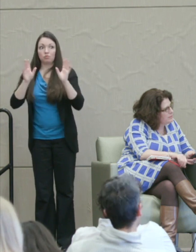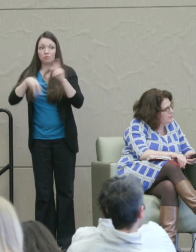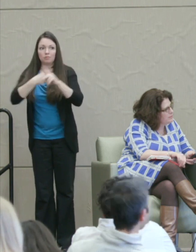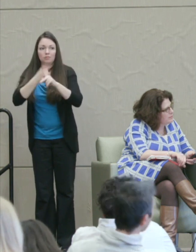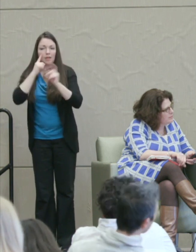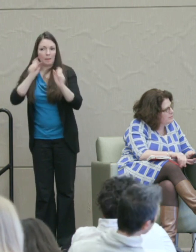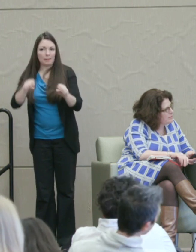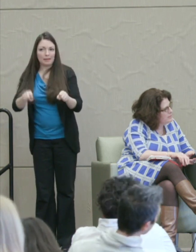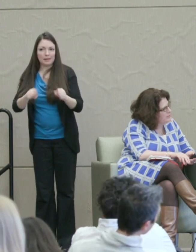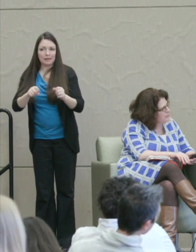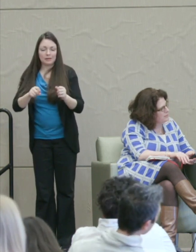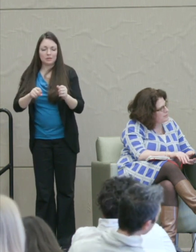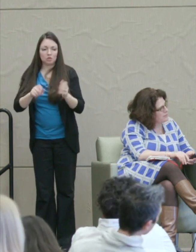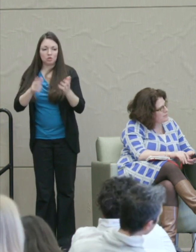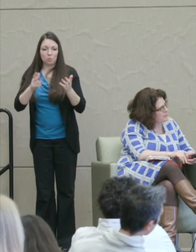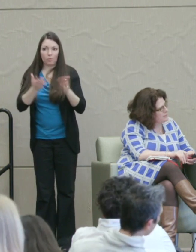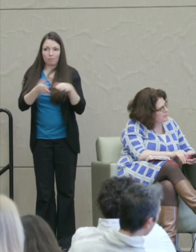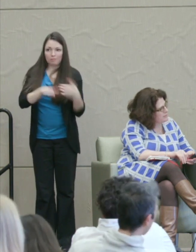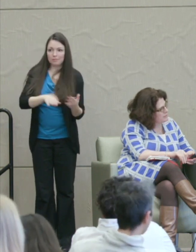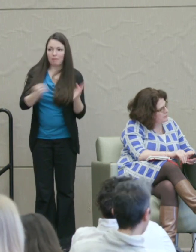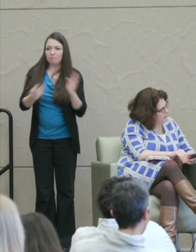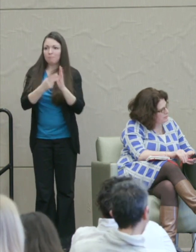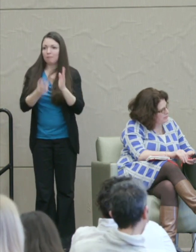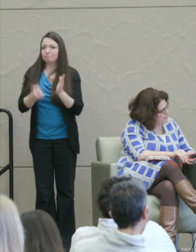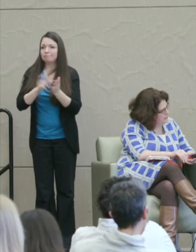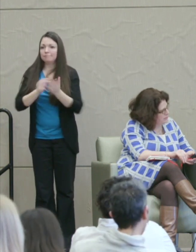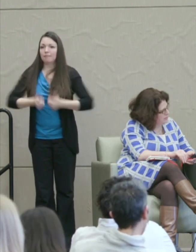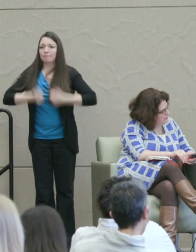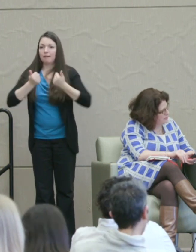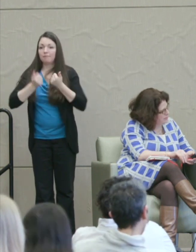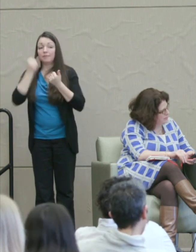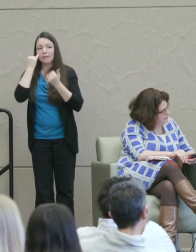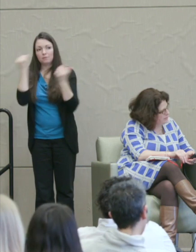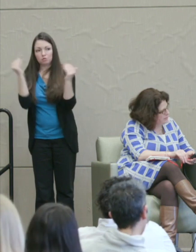the dead back to life if there is justice as the state defines it.